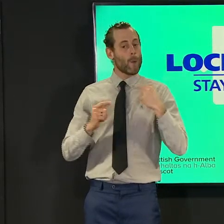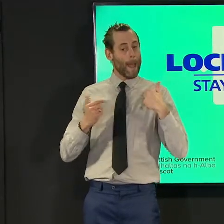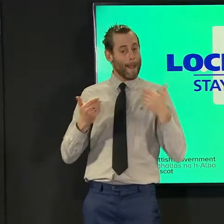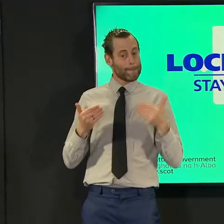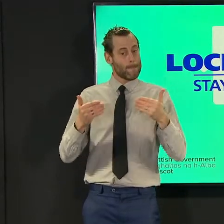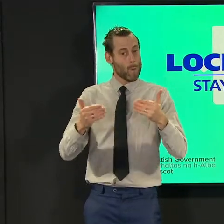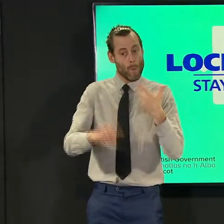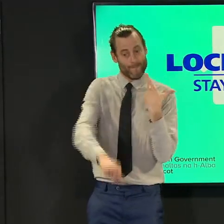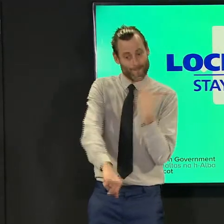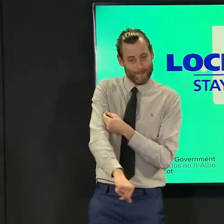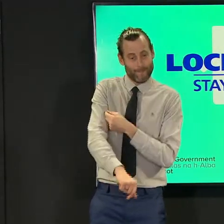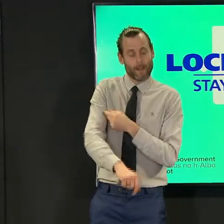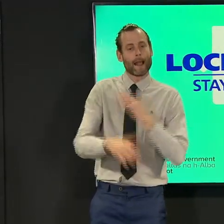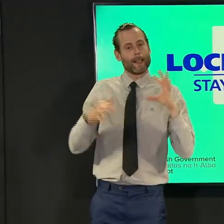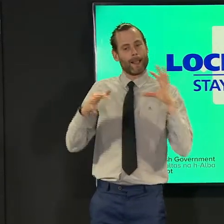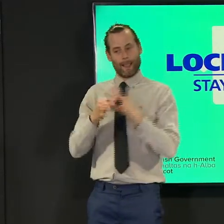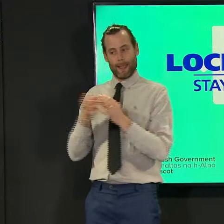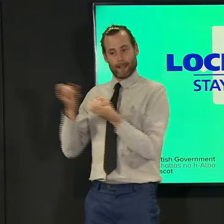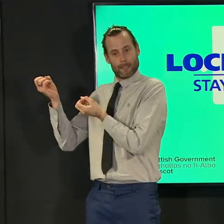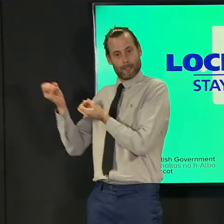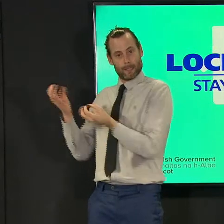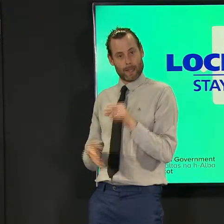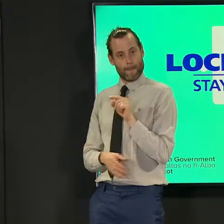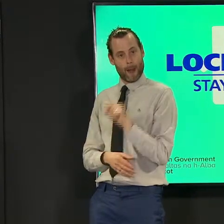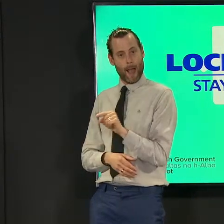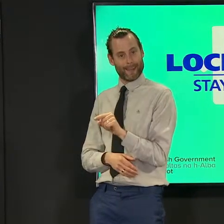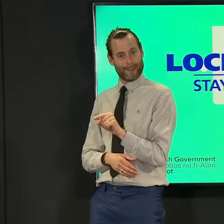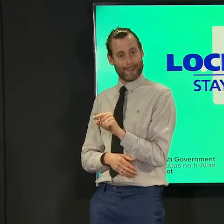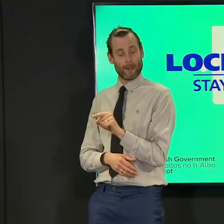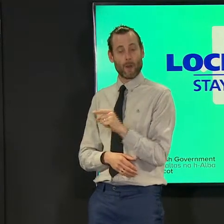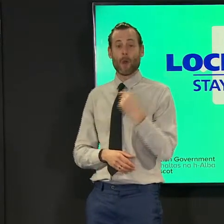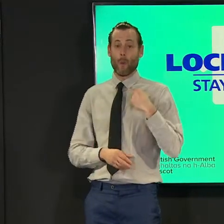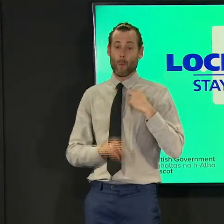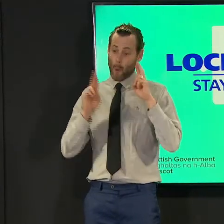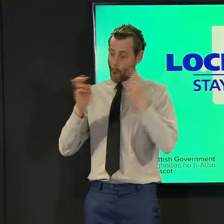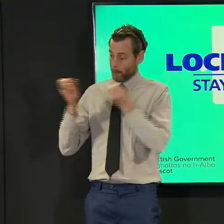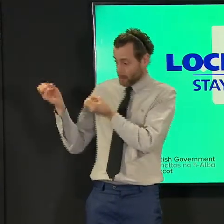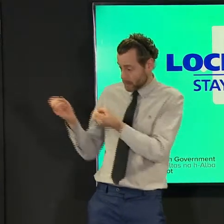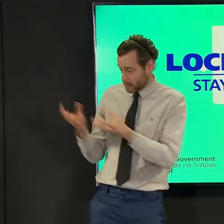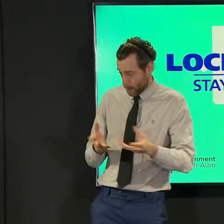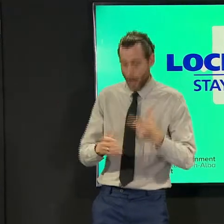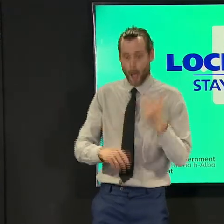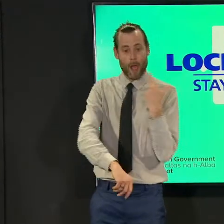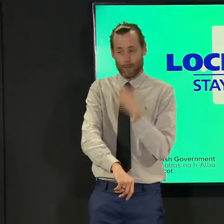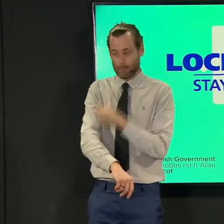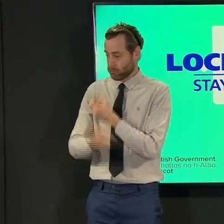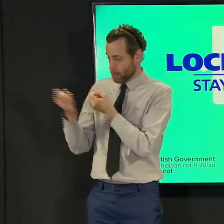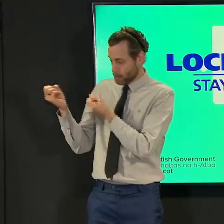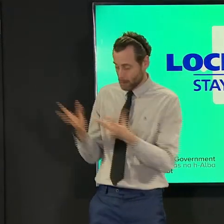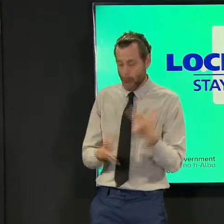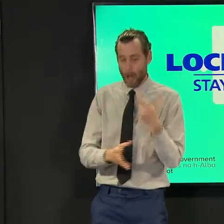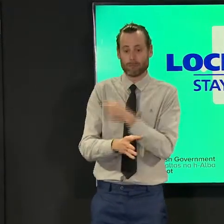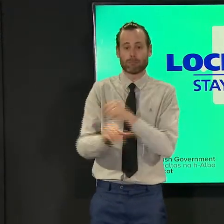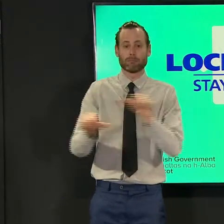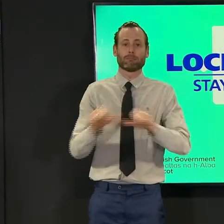end of july this morning the joint committee on vaccination and immunization published advice on